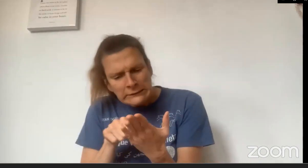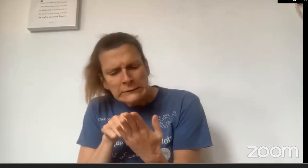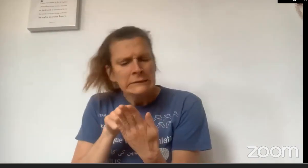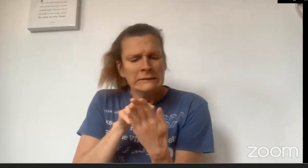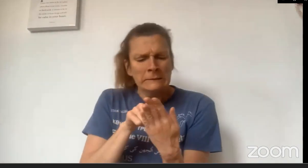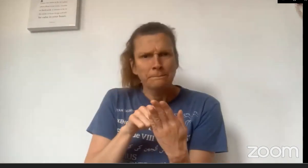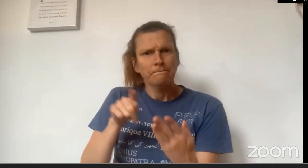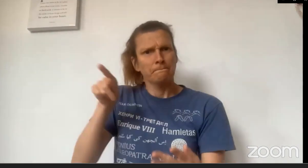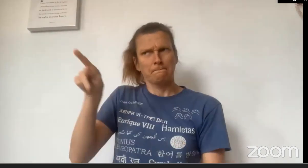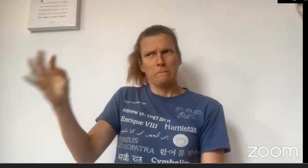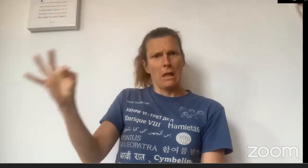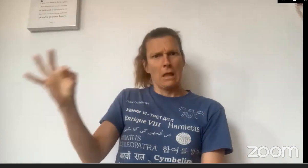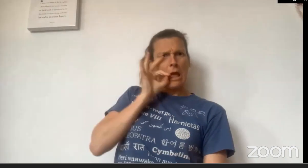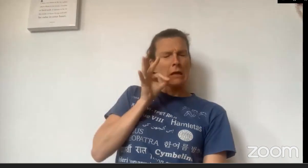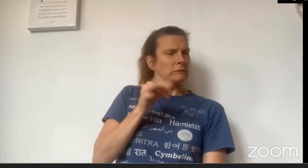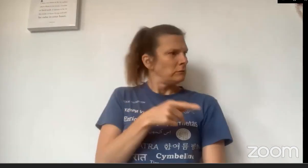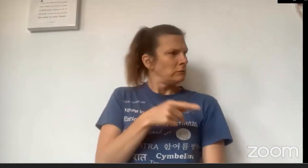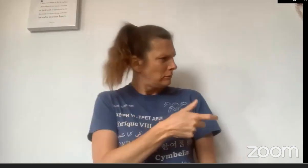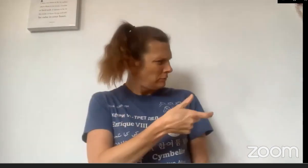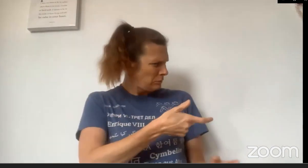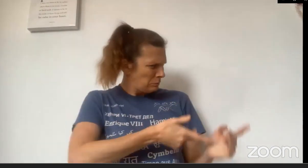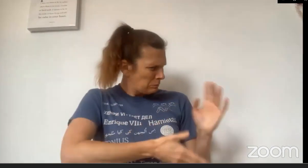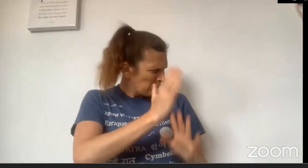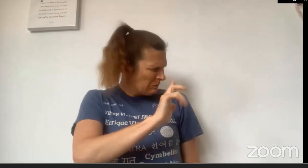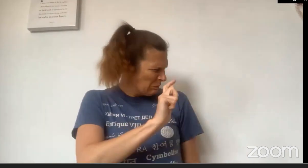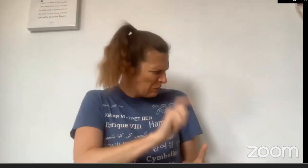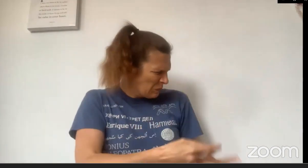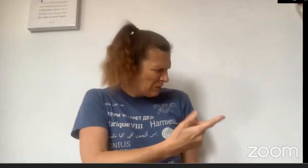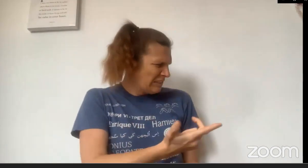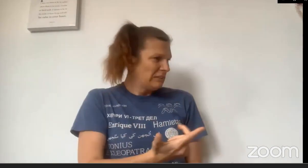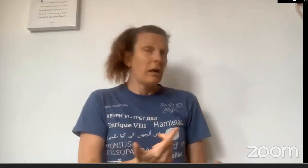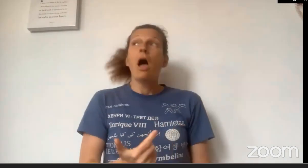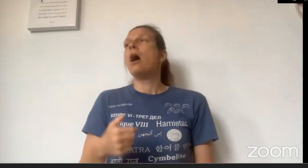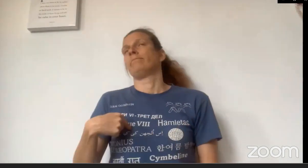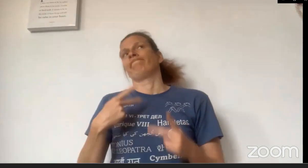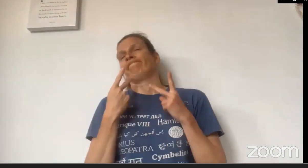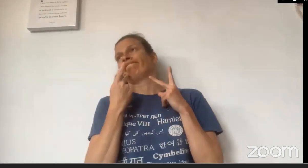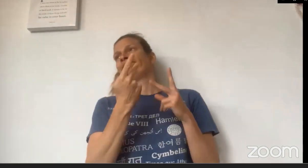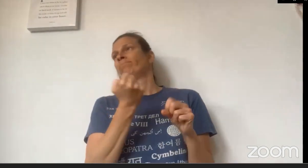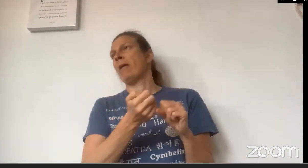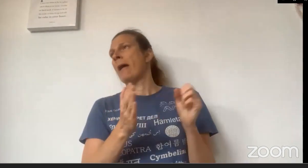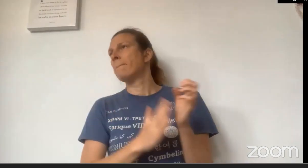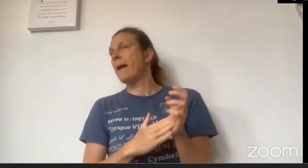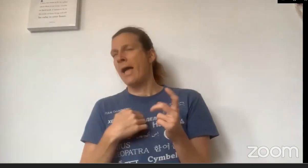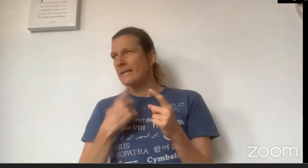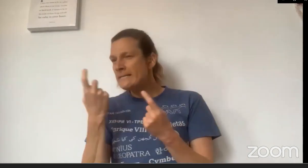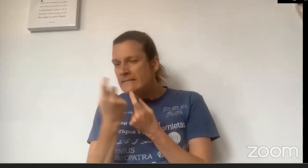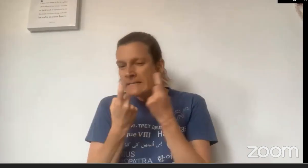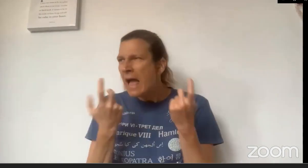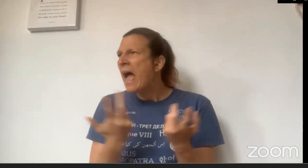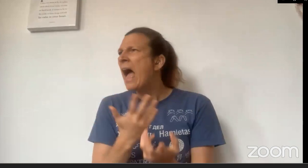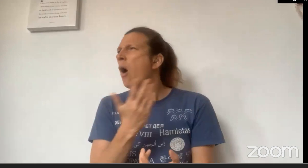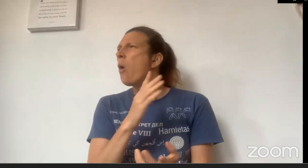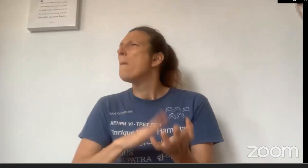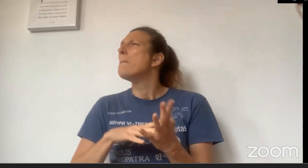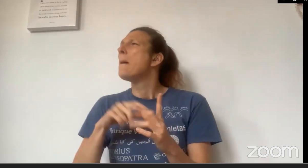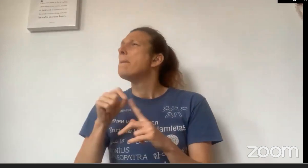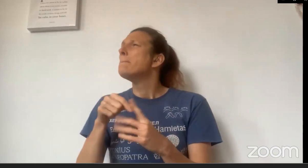and find the map to my Grandma's house." "Where was it you said you're going?"